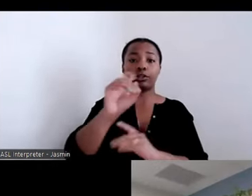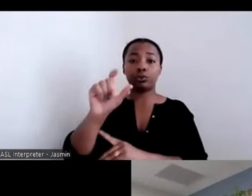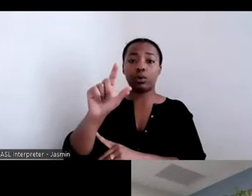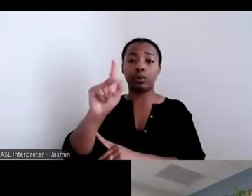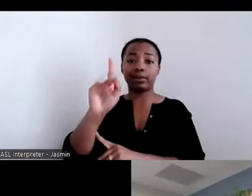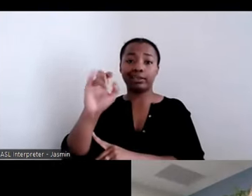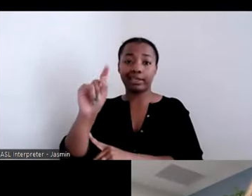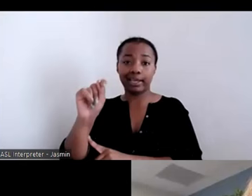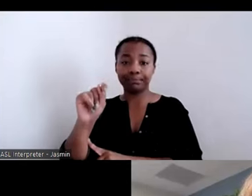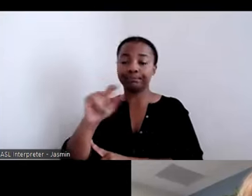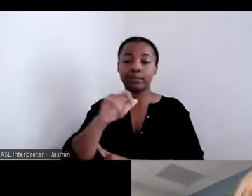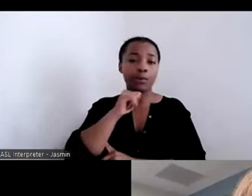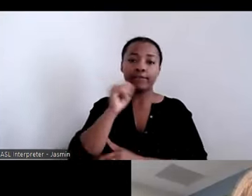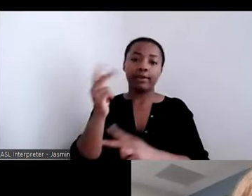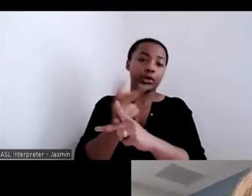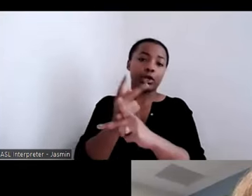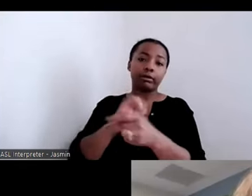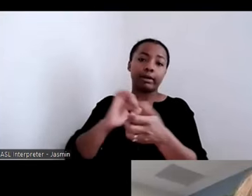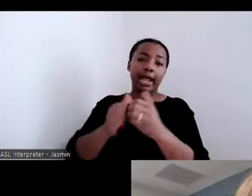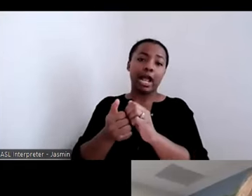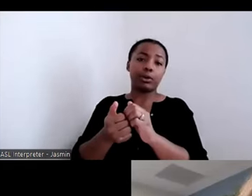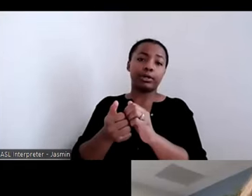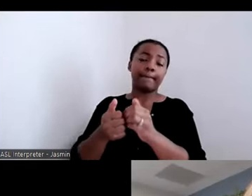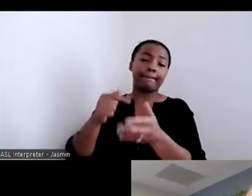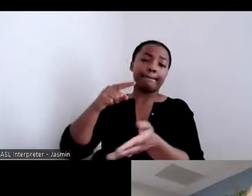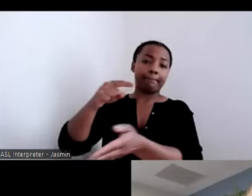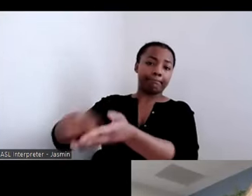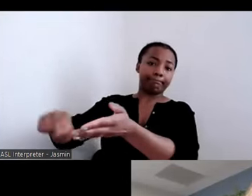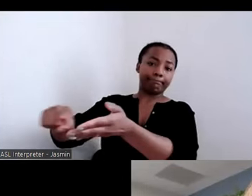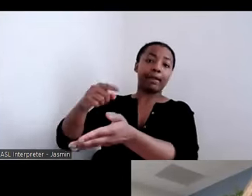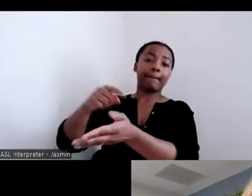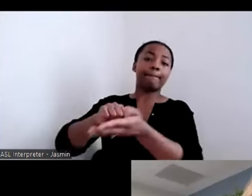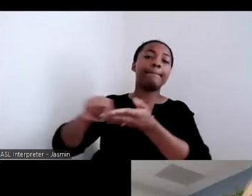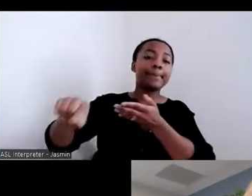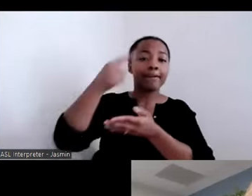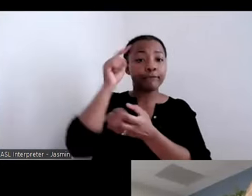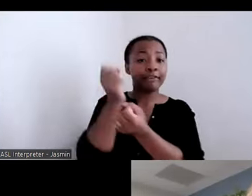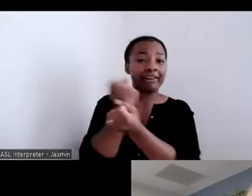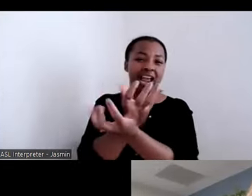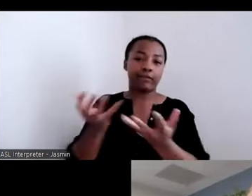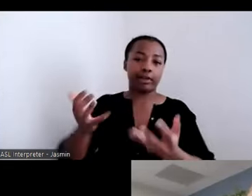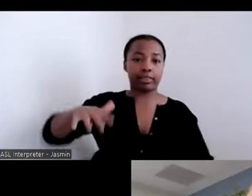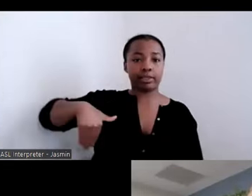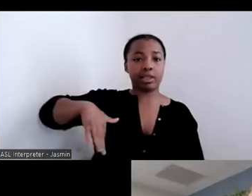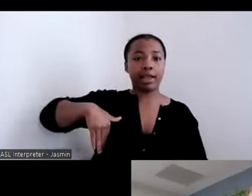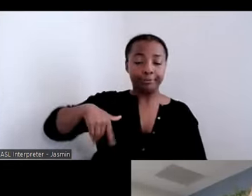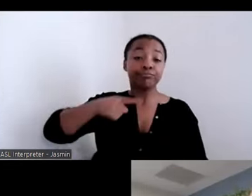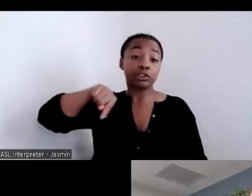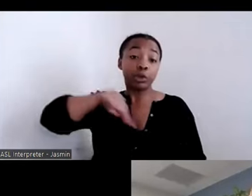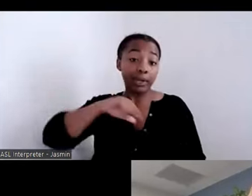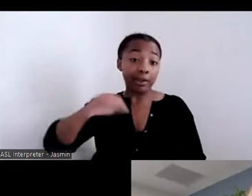want to pay for, we have hired our own team of community inclusion specialists. So